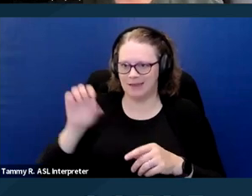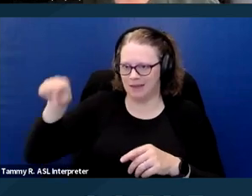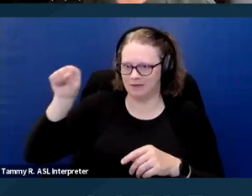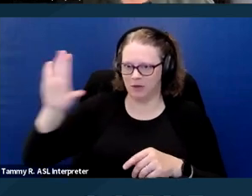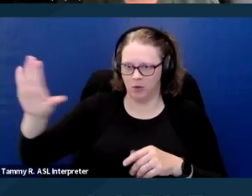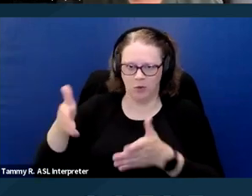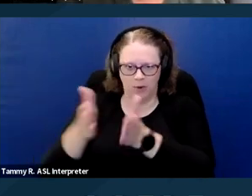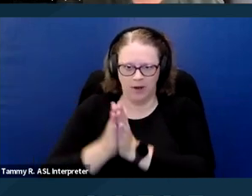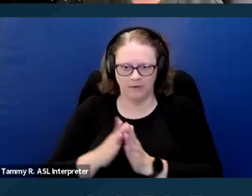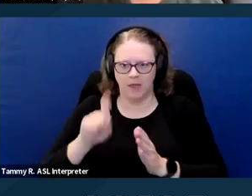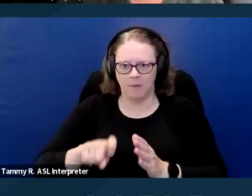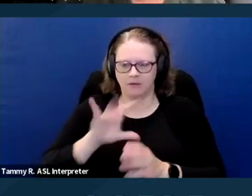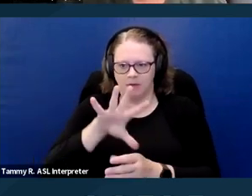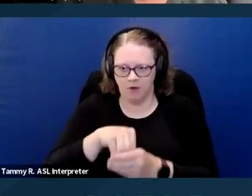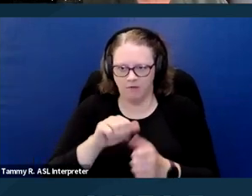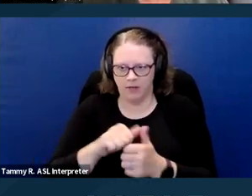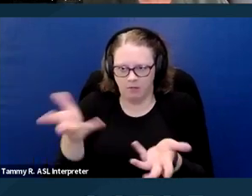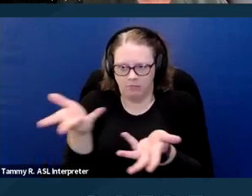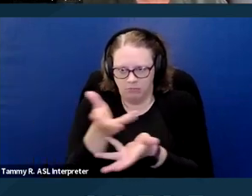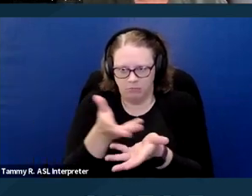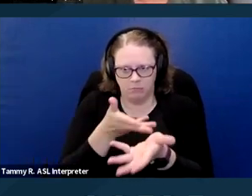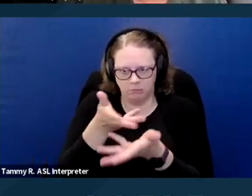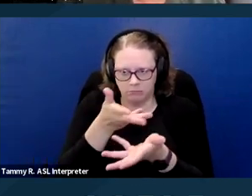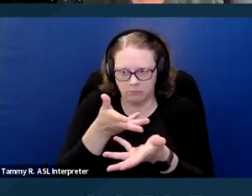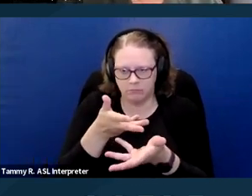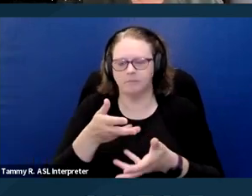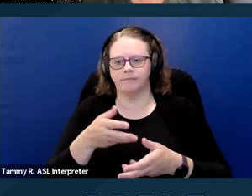to determine if there is some kind of alternative that is feasible.